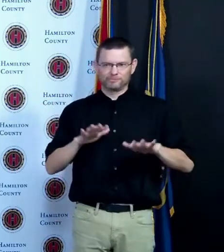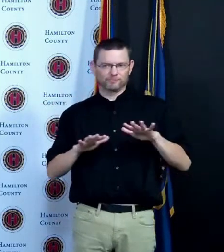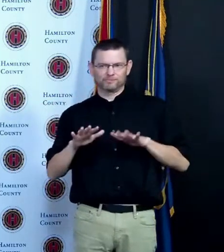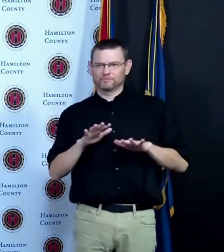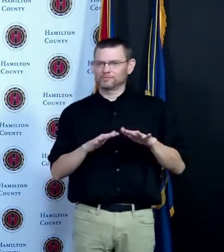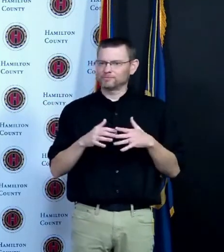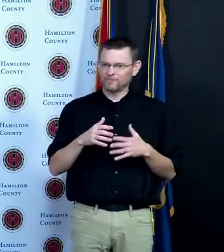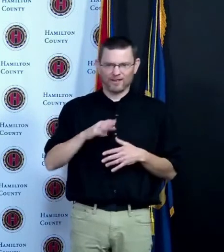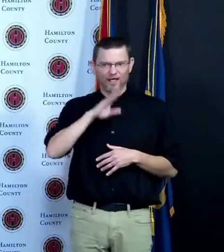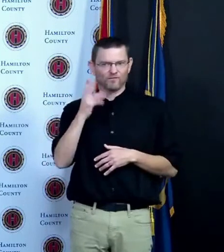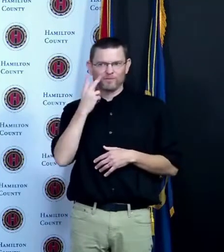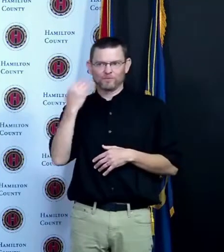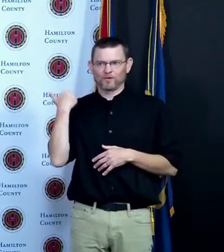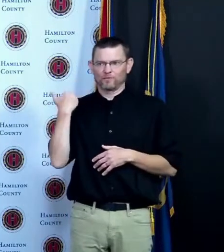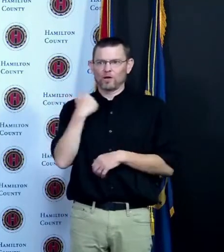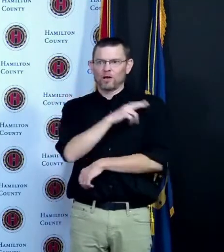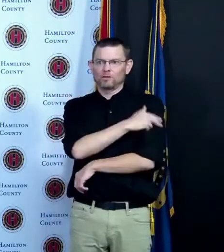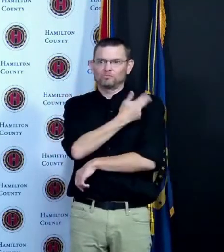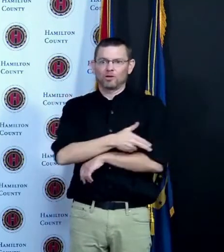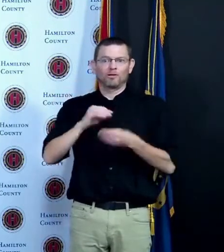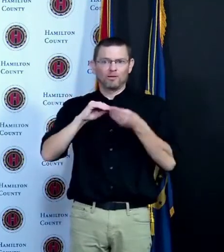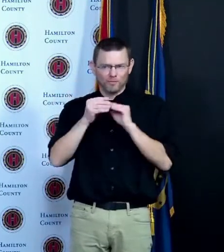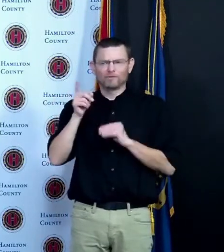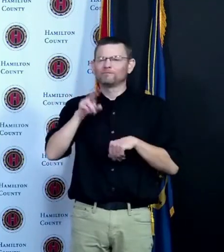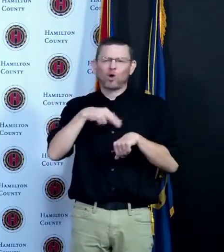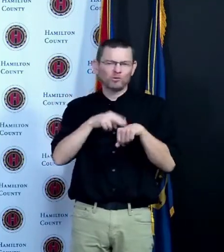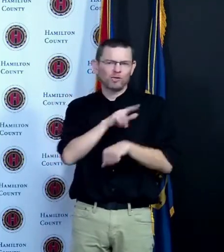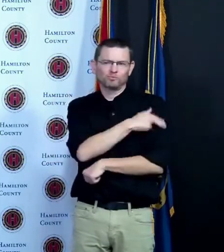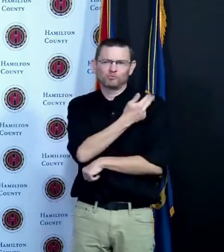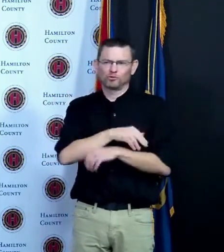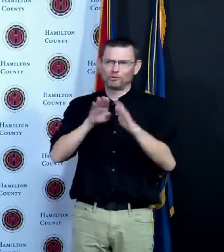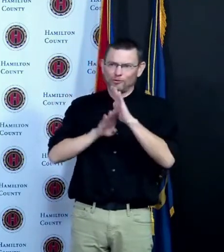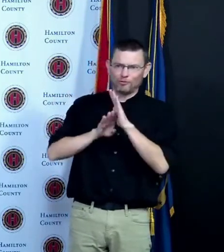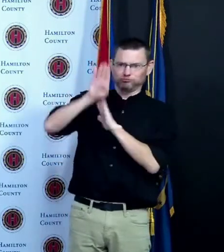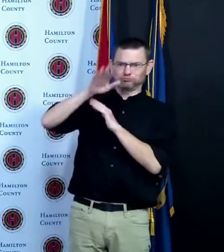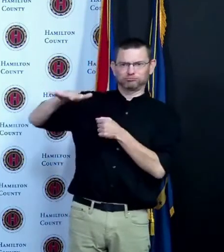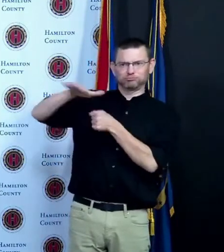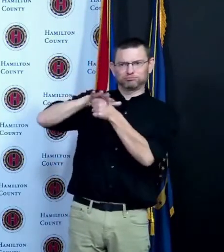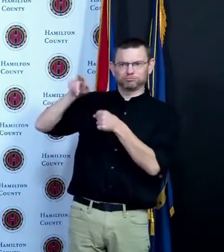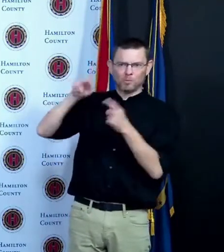the roof where we are at today is we're still learning about how long someone who is infected